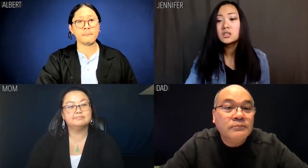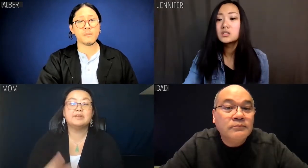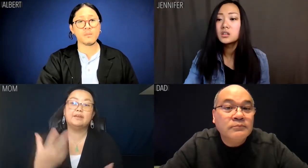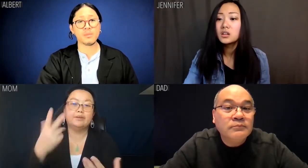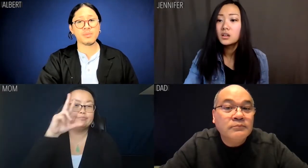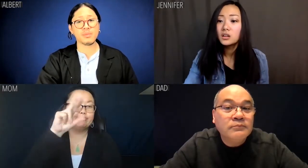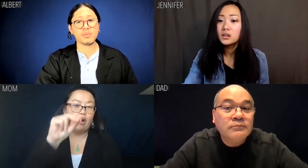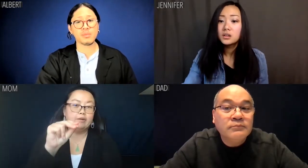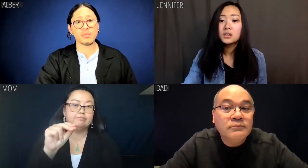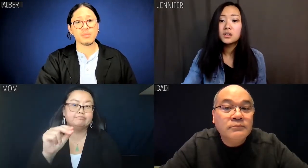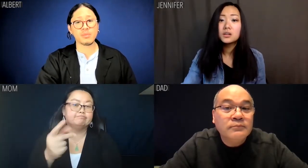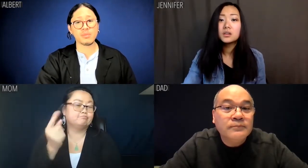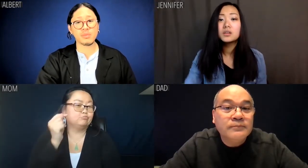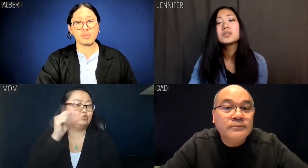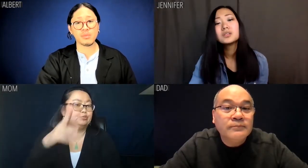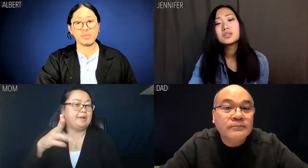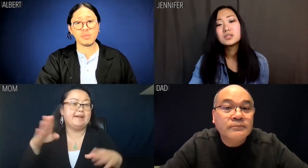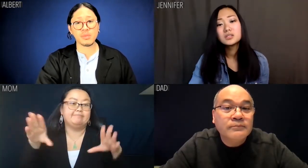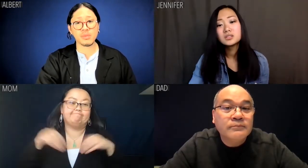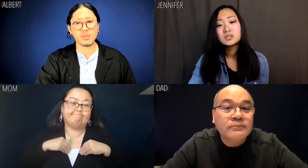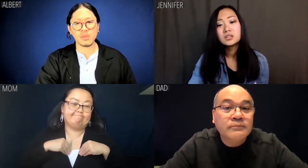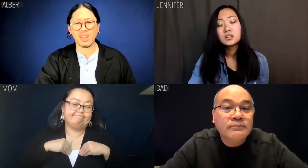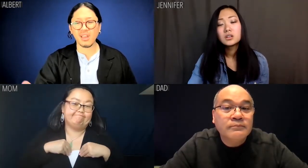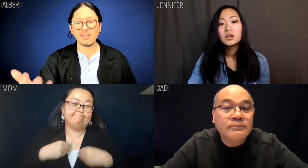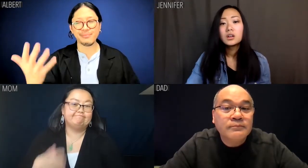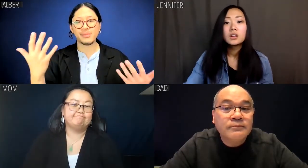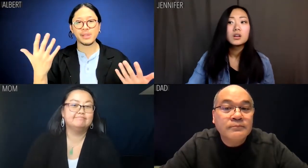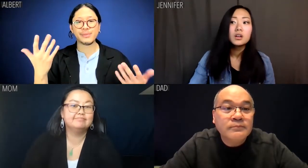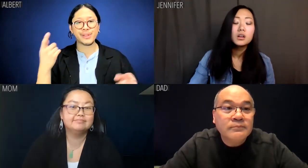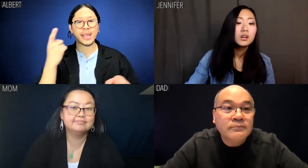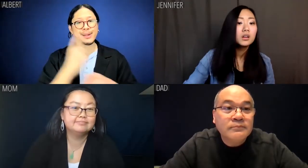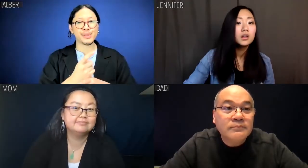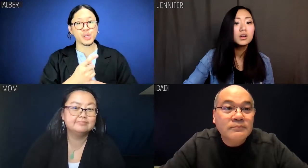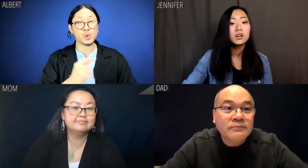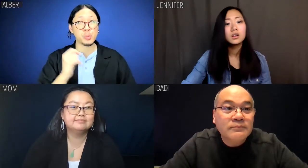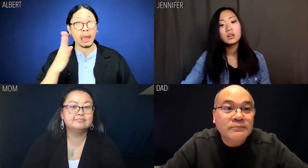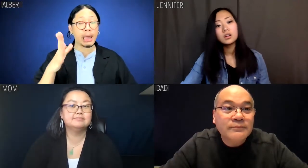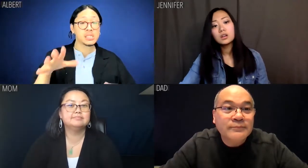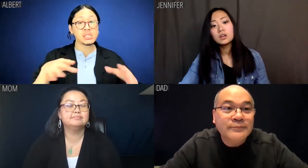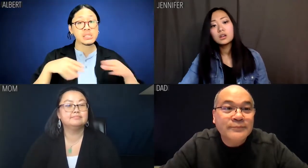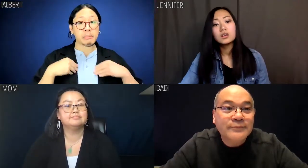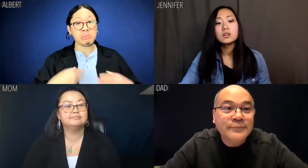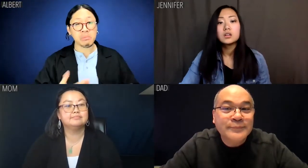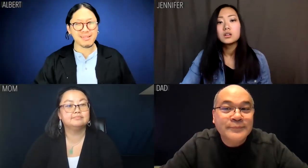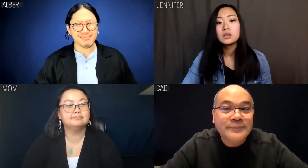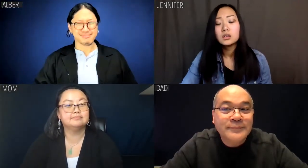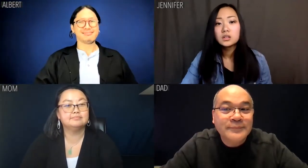Mom: Nope. Suck it up. Albert: Right. Suck it up.